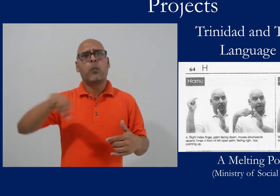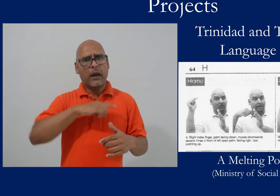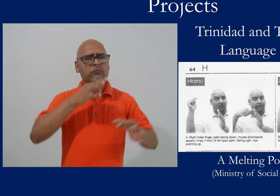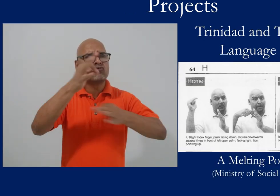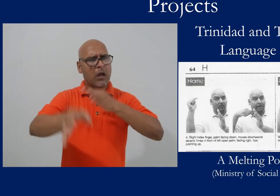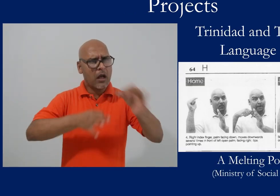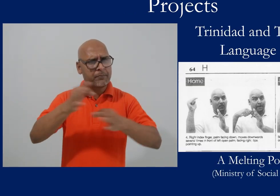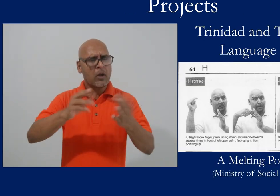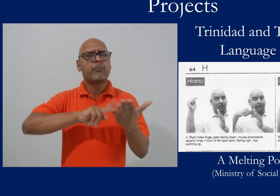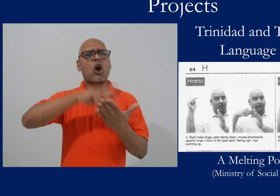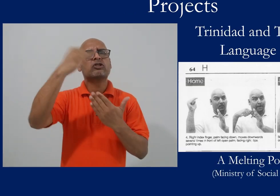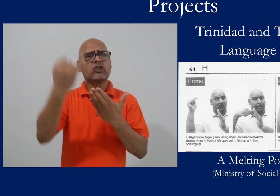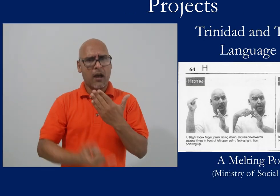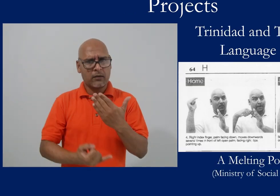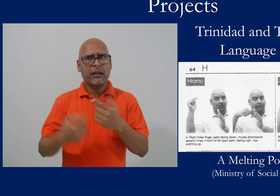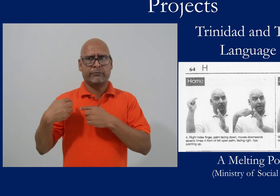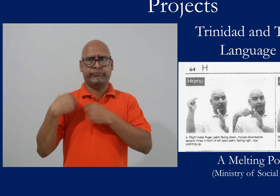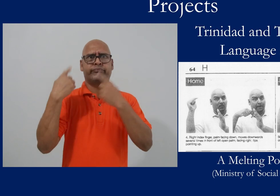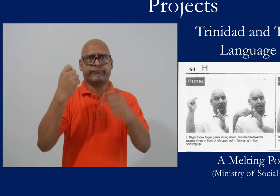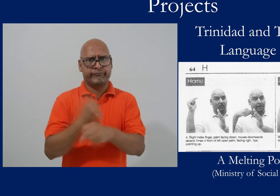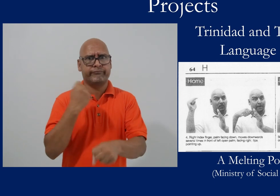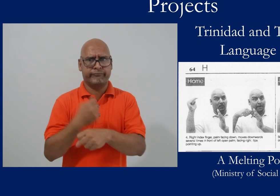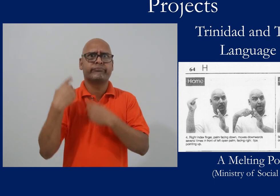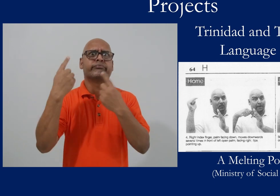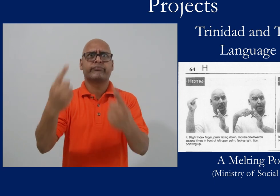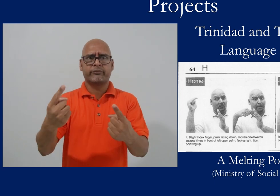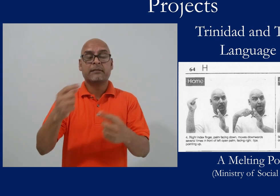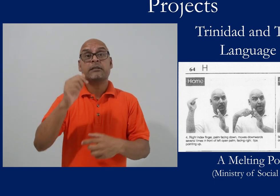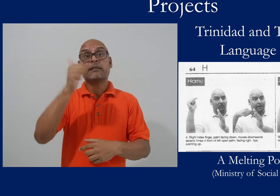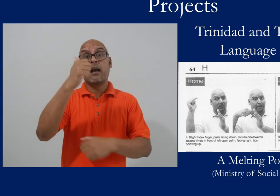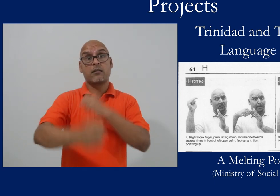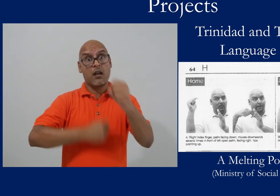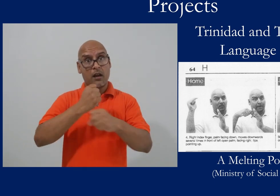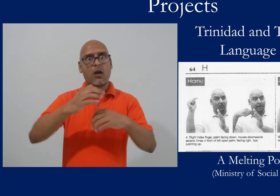Now we're going to describe some projects that we've been working on for around 10 years or so.